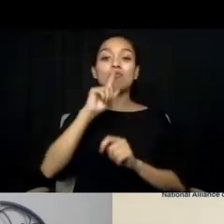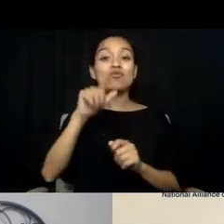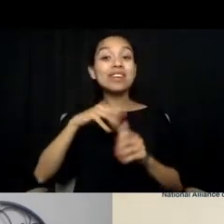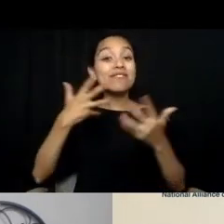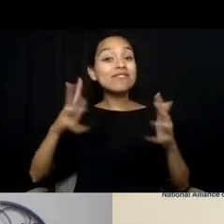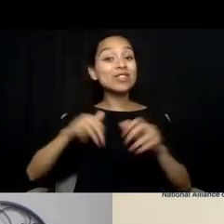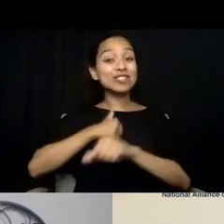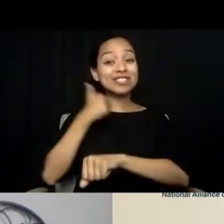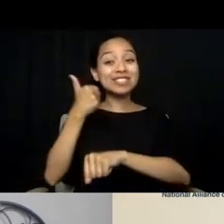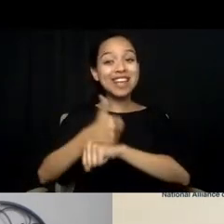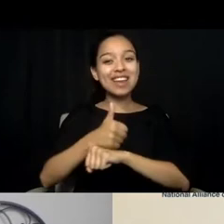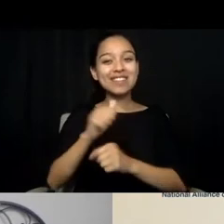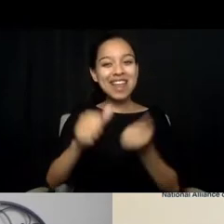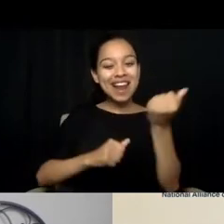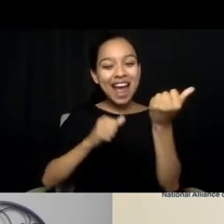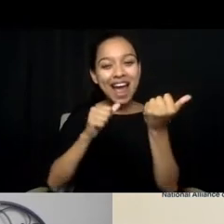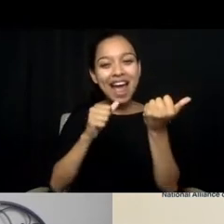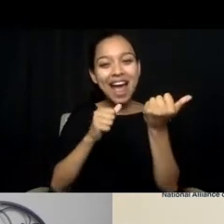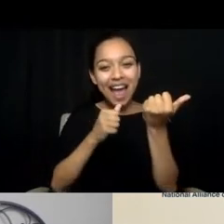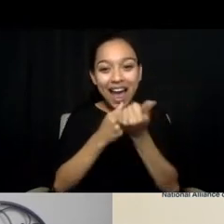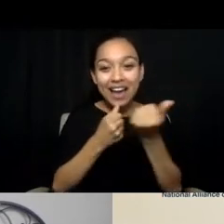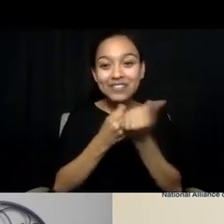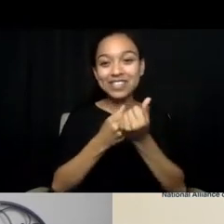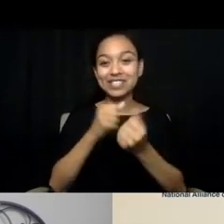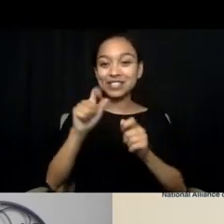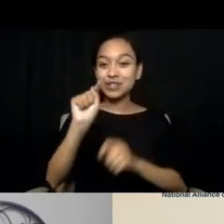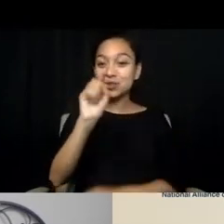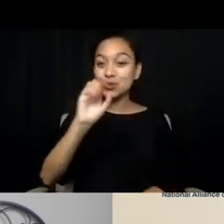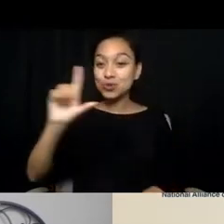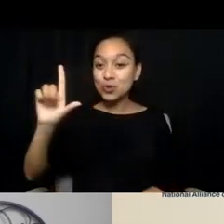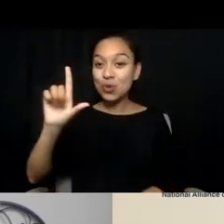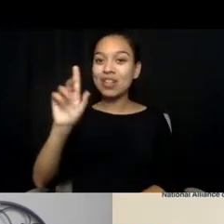and we have advocacy sessions where we actually are teaching our--